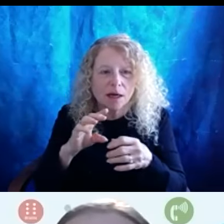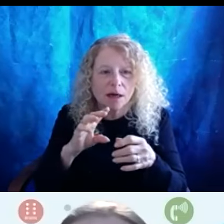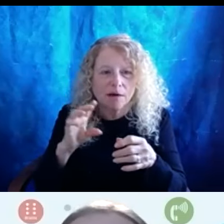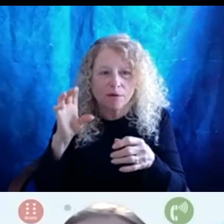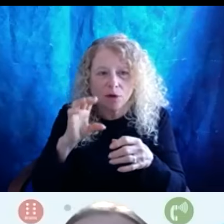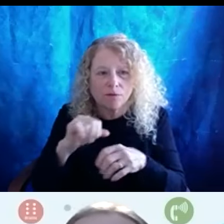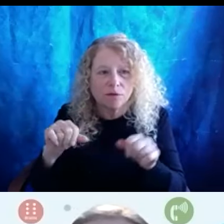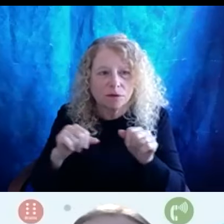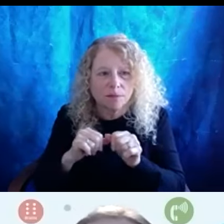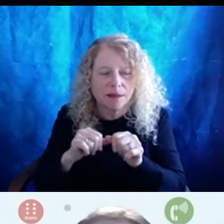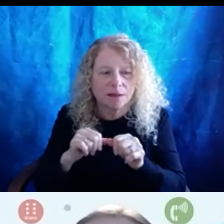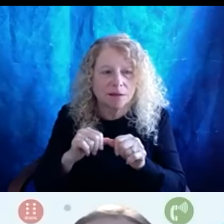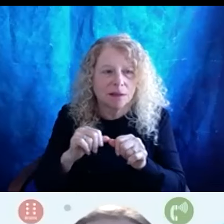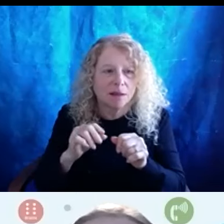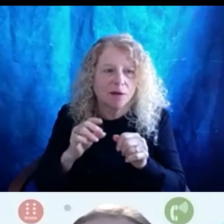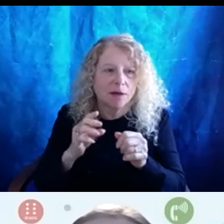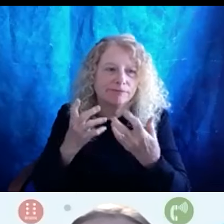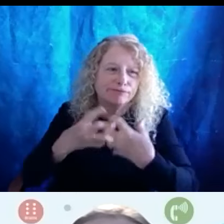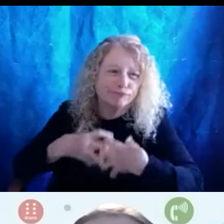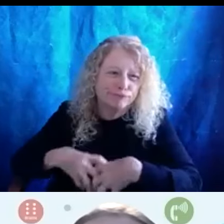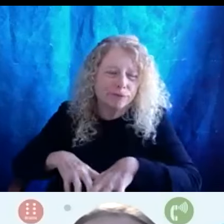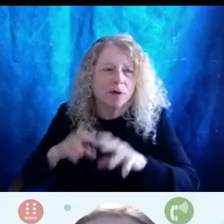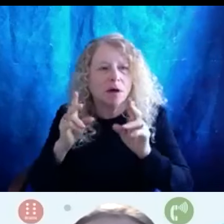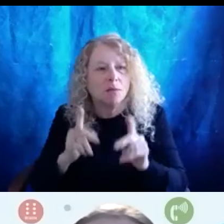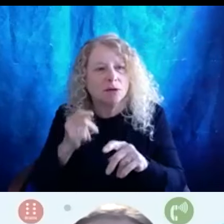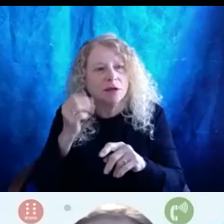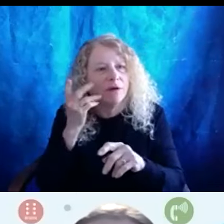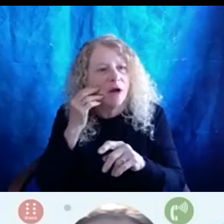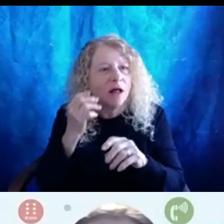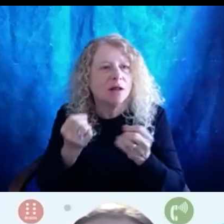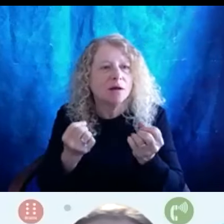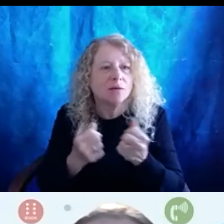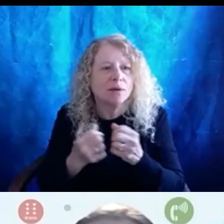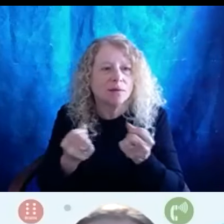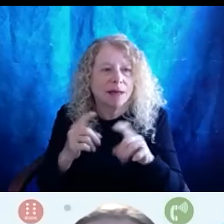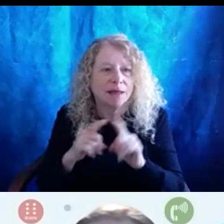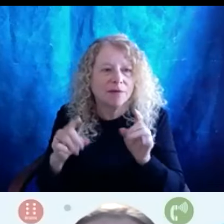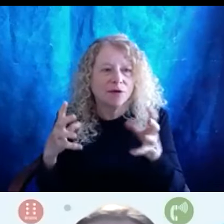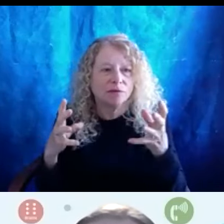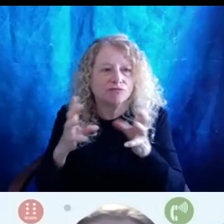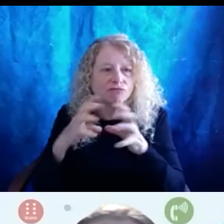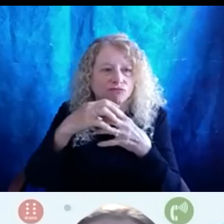person of color with with many different intersecting identities, I think that's a wonderful place to start.